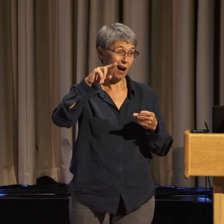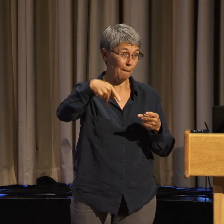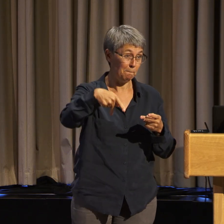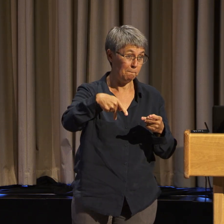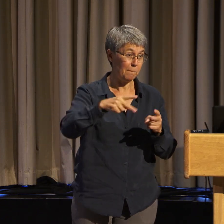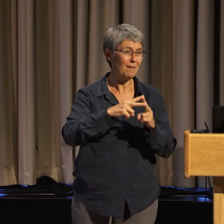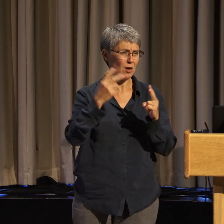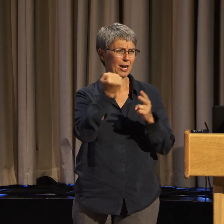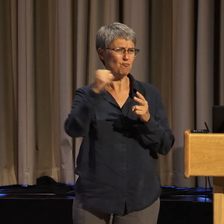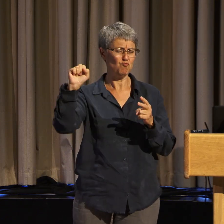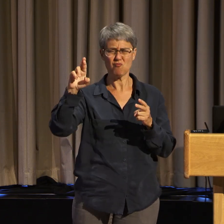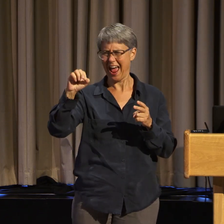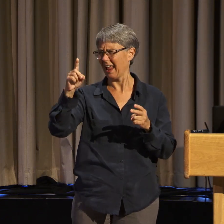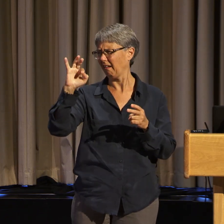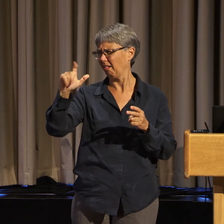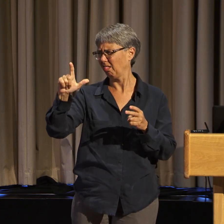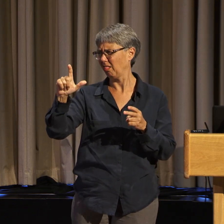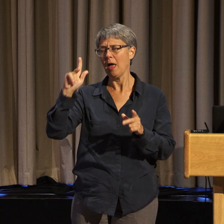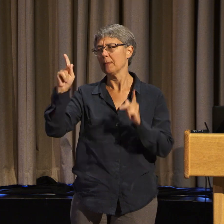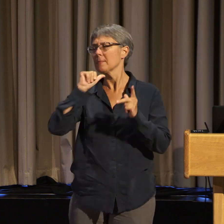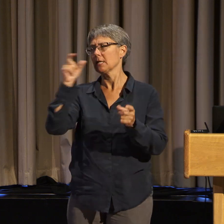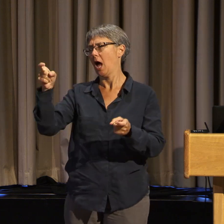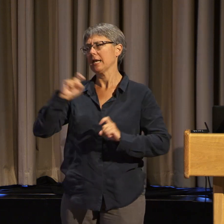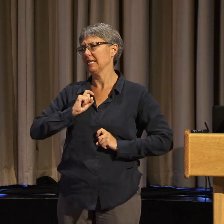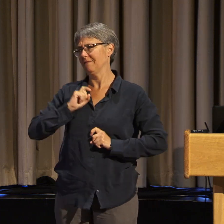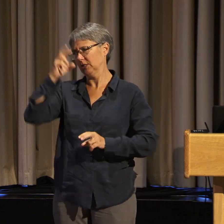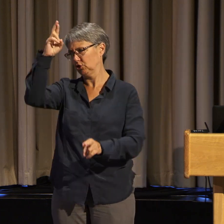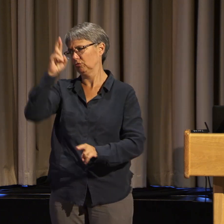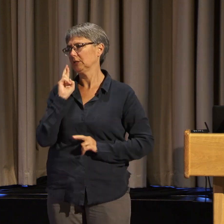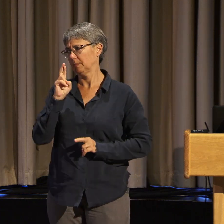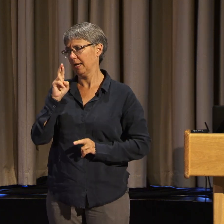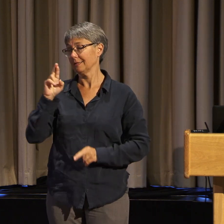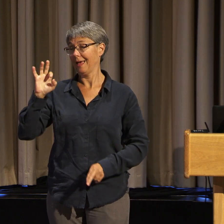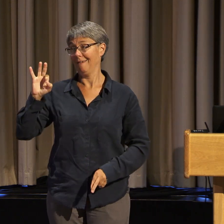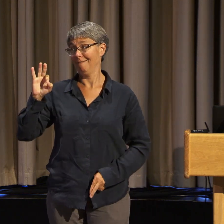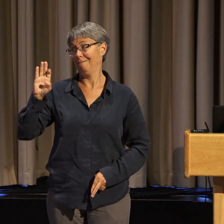In fact, the FBI followed us around.